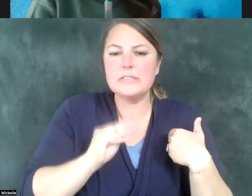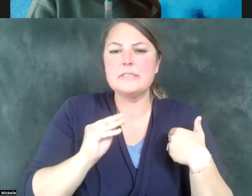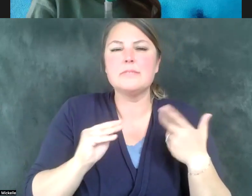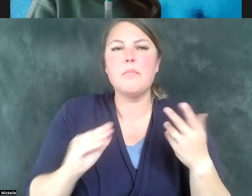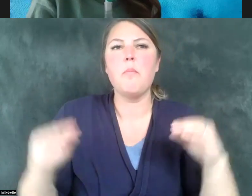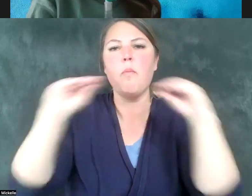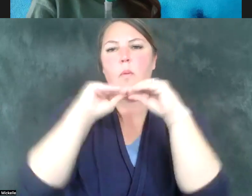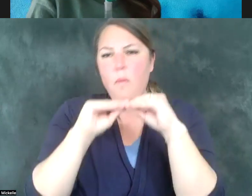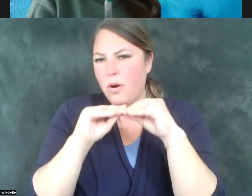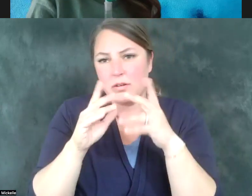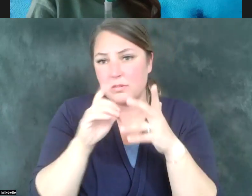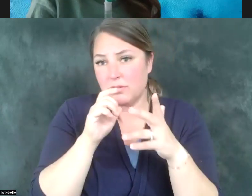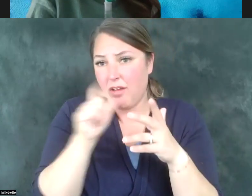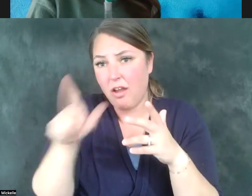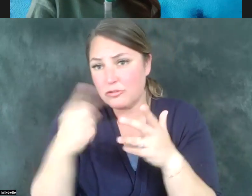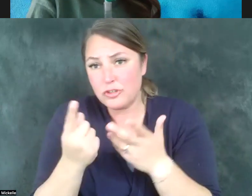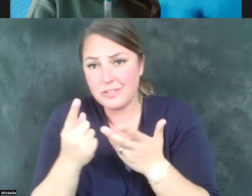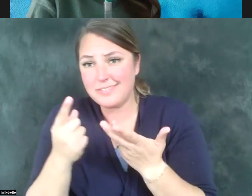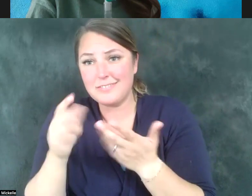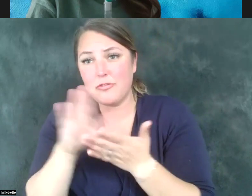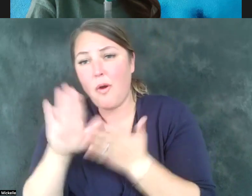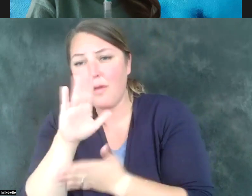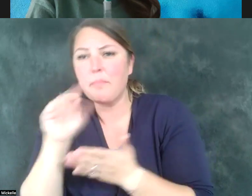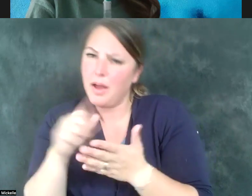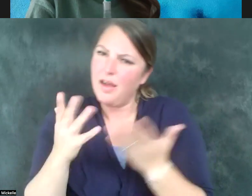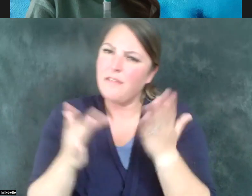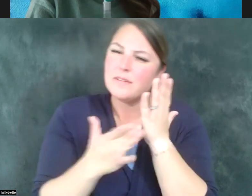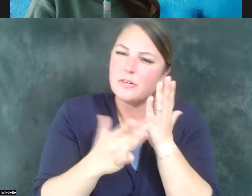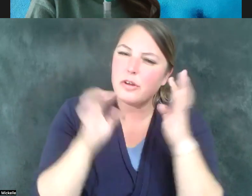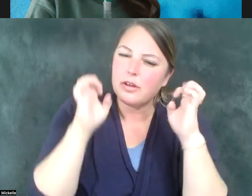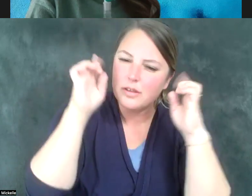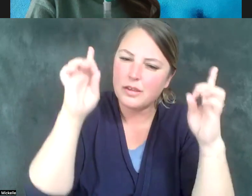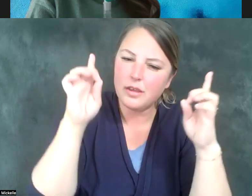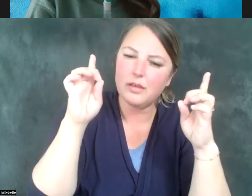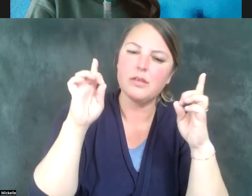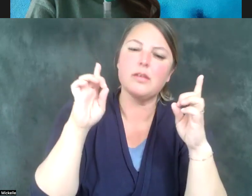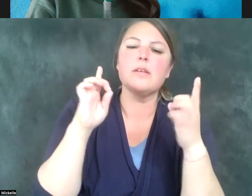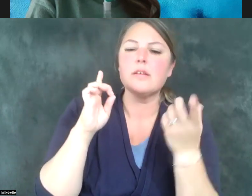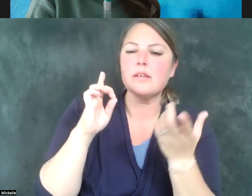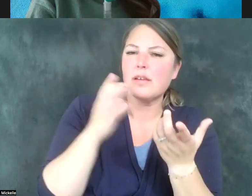they can get into a career in technical education and areas where